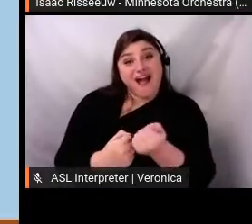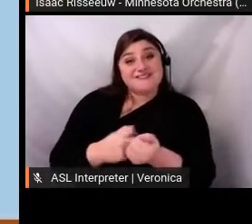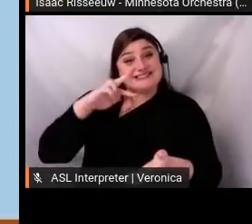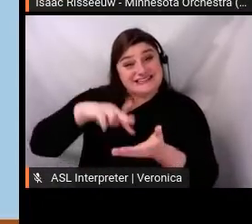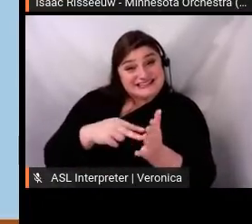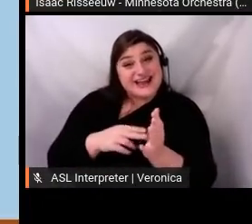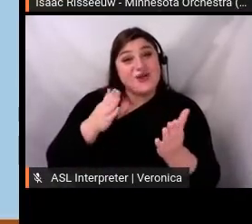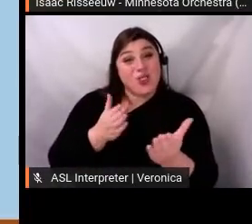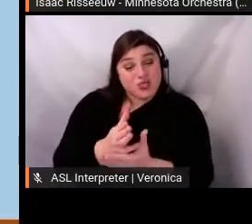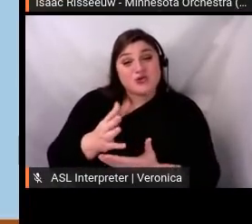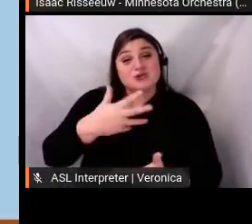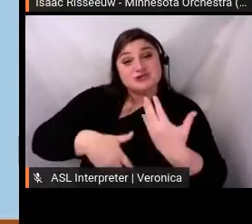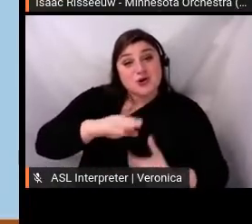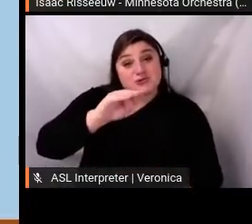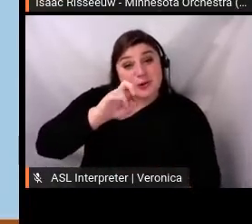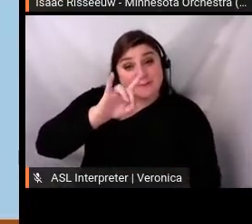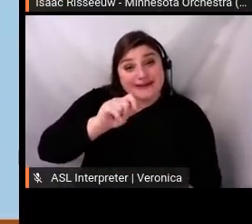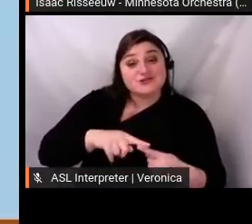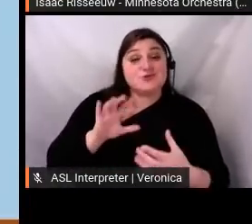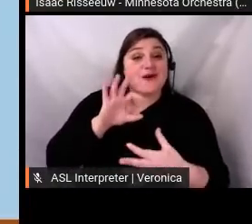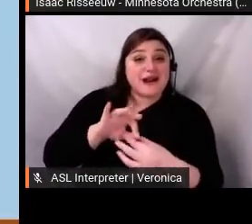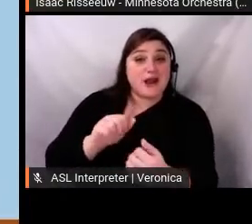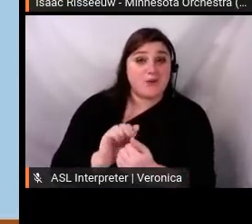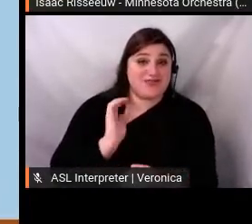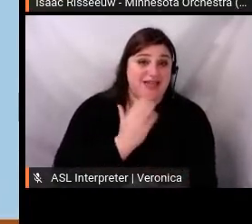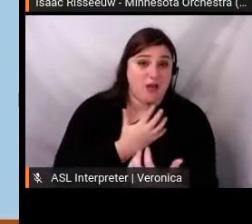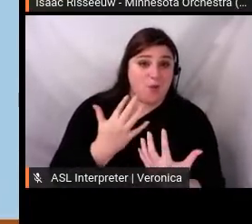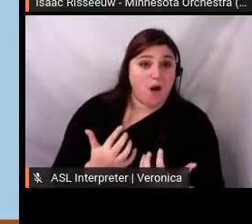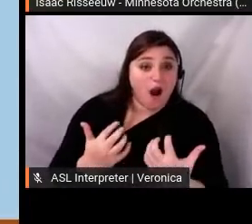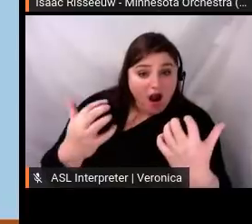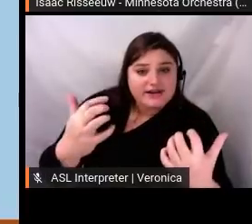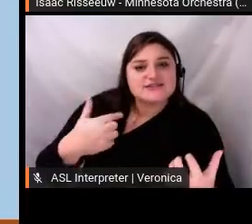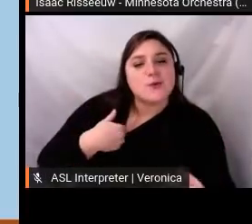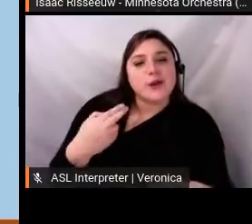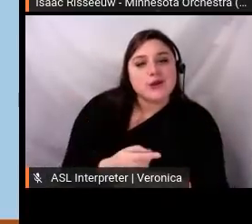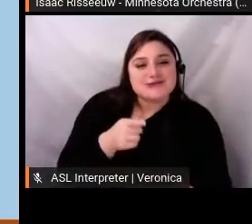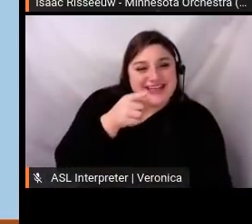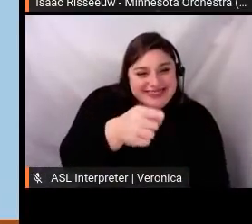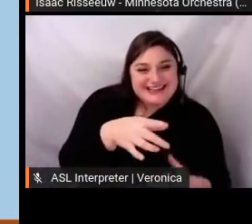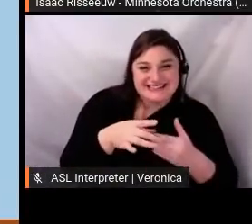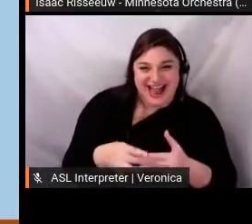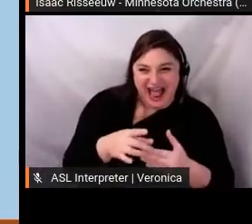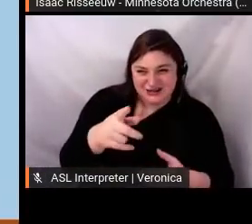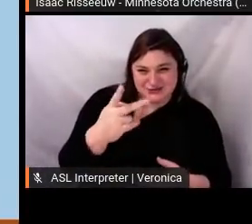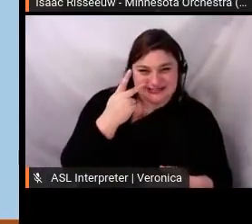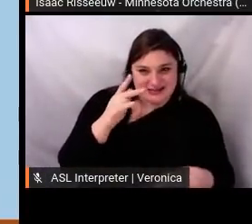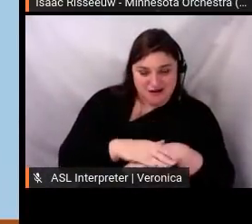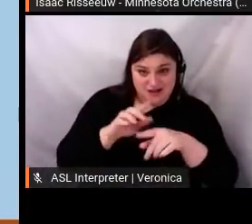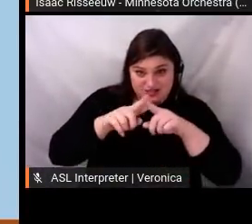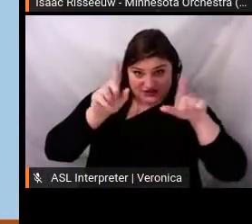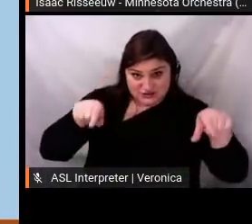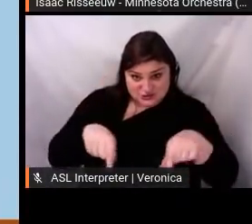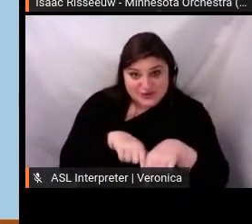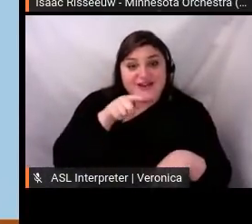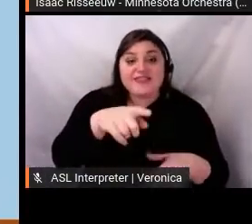the creation of this social media guide that you're seeing on your screen that includes tips for beginners to superusers.